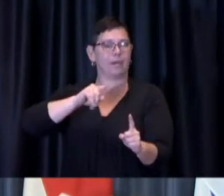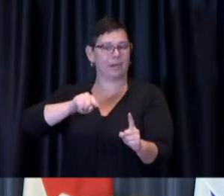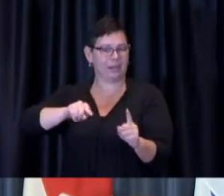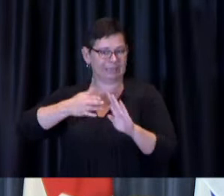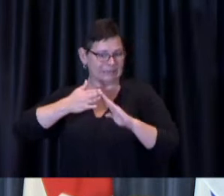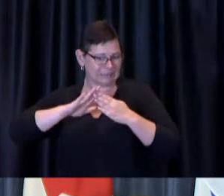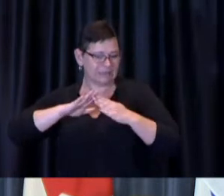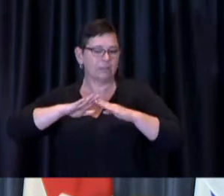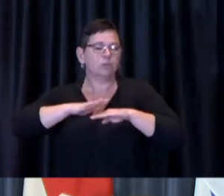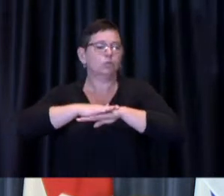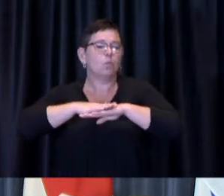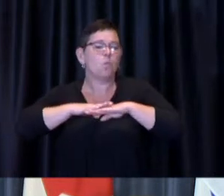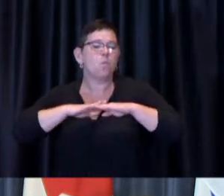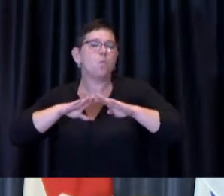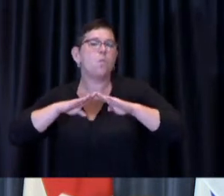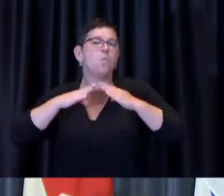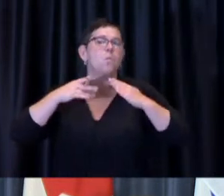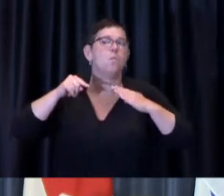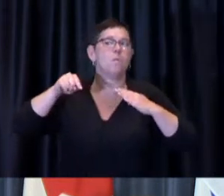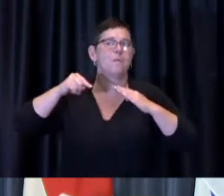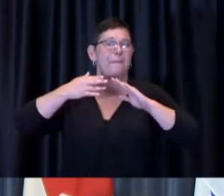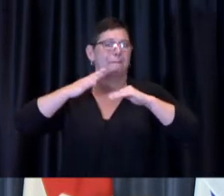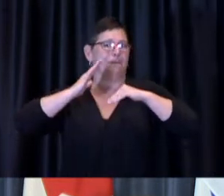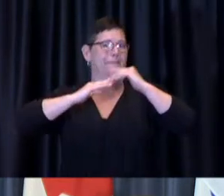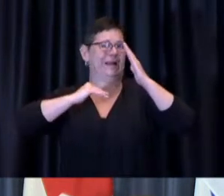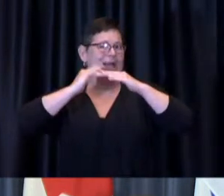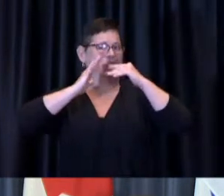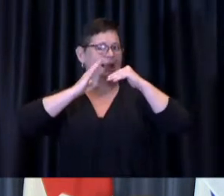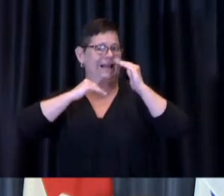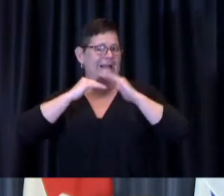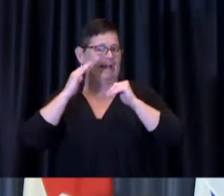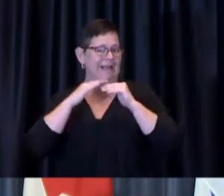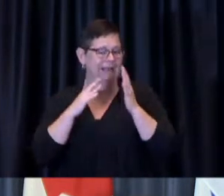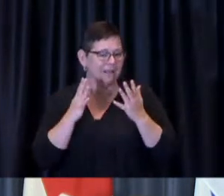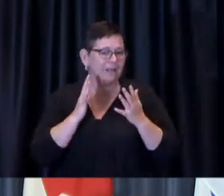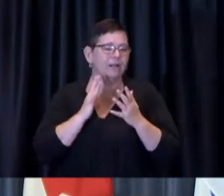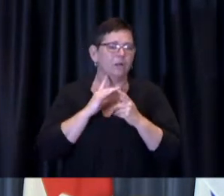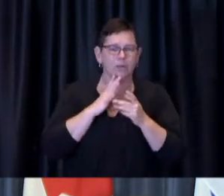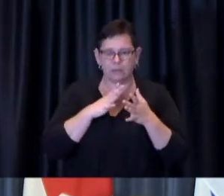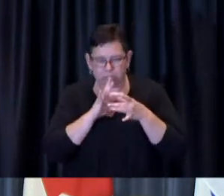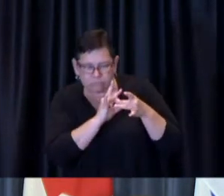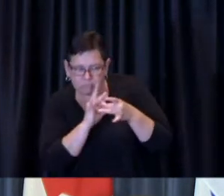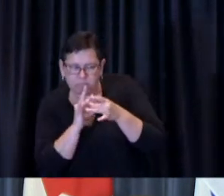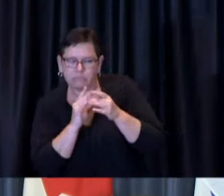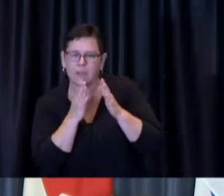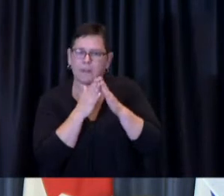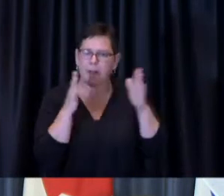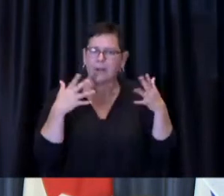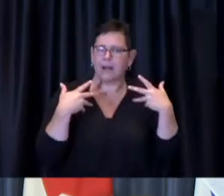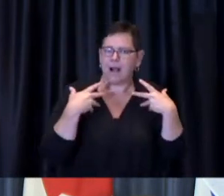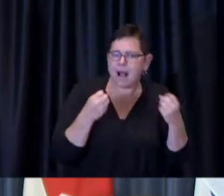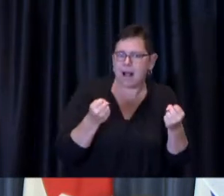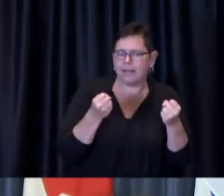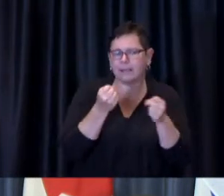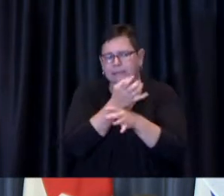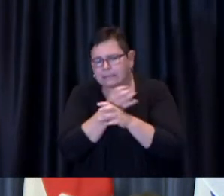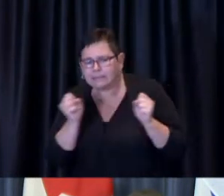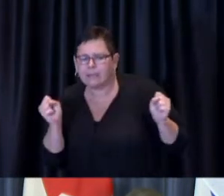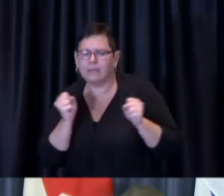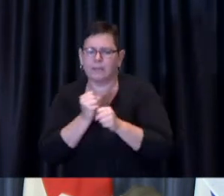This will be done in a responsible and co-ordinated manner with the health and safety of residents businesses and City staff remaining our top priority.